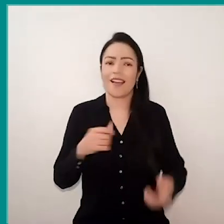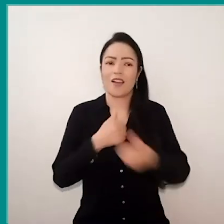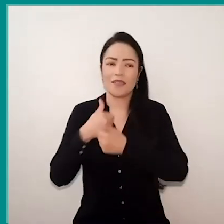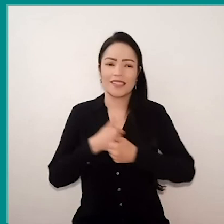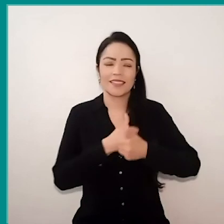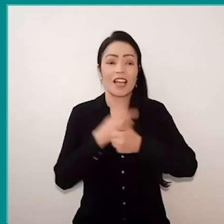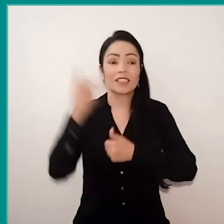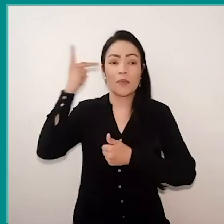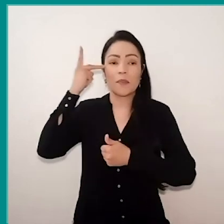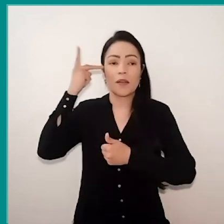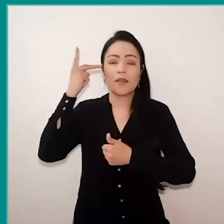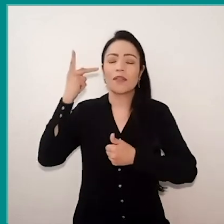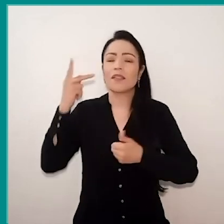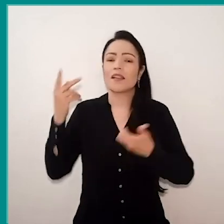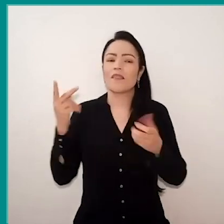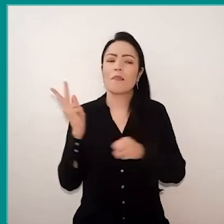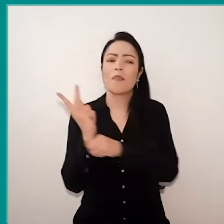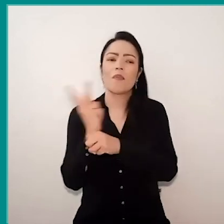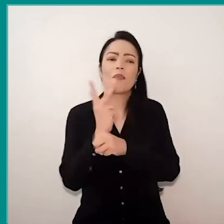because they went for it, they challenged themselves,